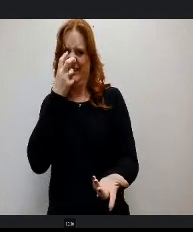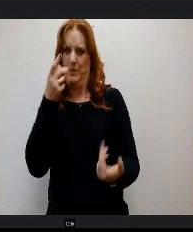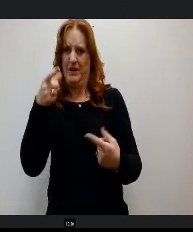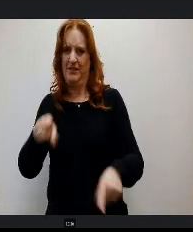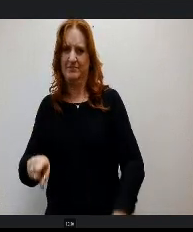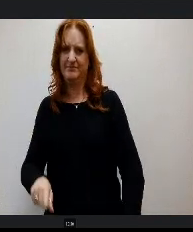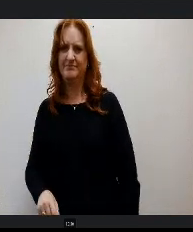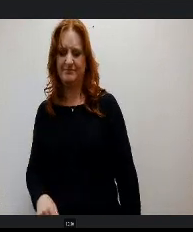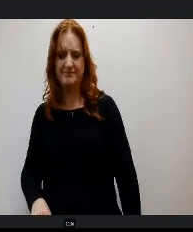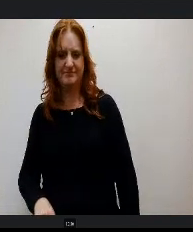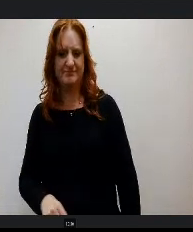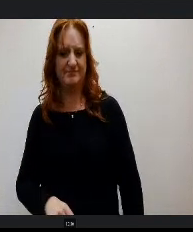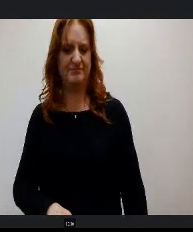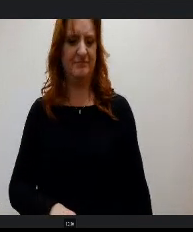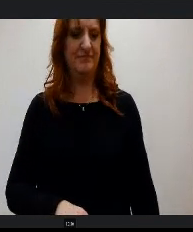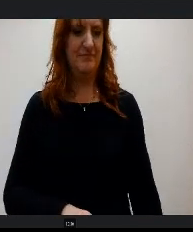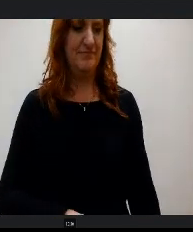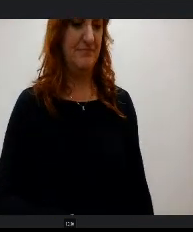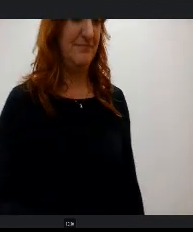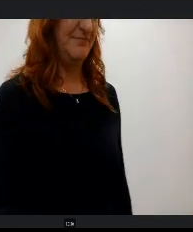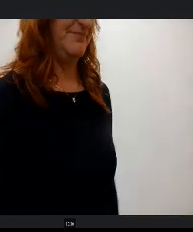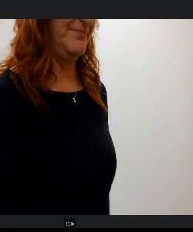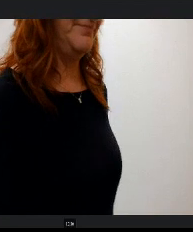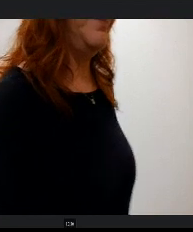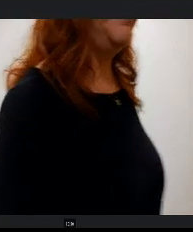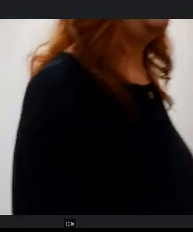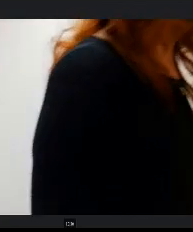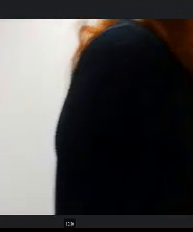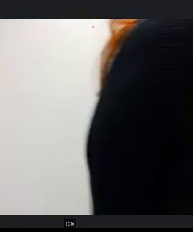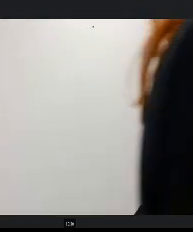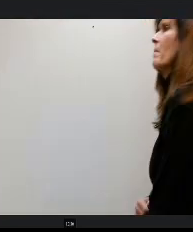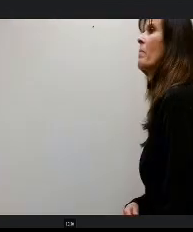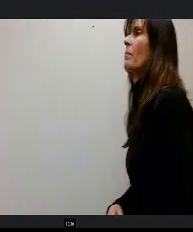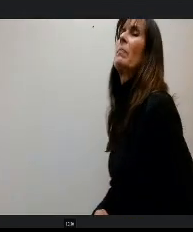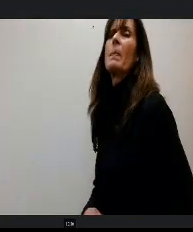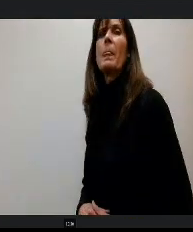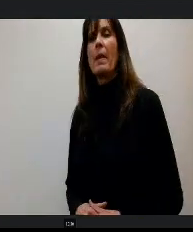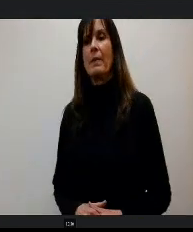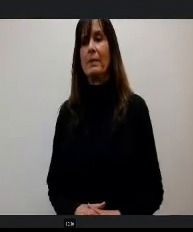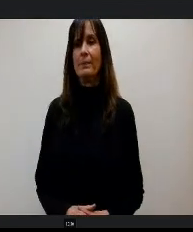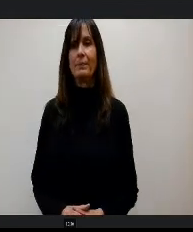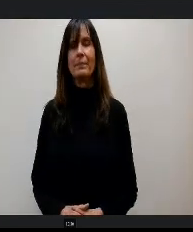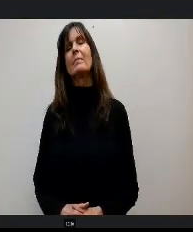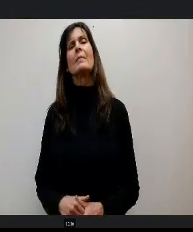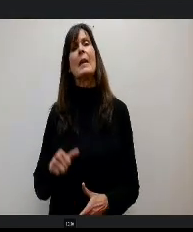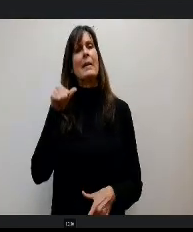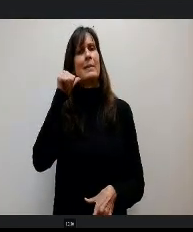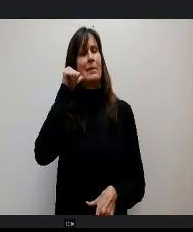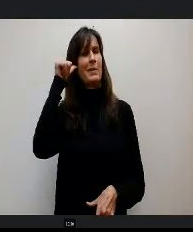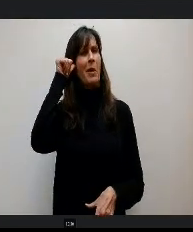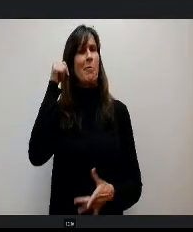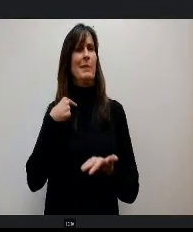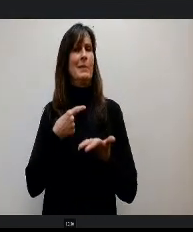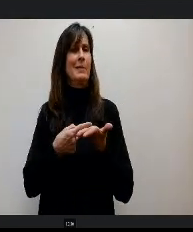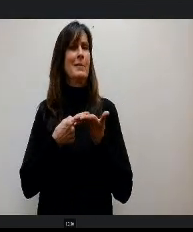think it was yesterday. We talked about it. We said, well, for right now, let's just monitor it. In other words, we're just going to stay neutral right now, let's